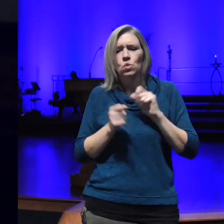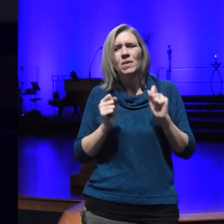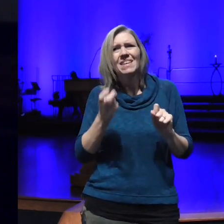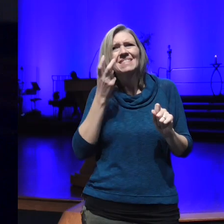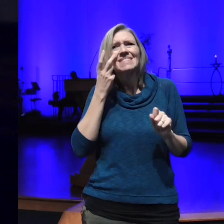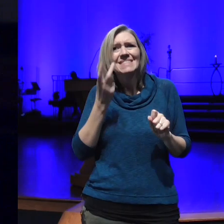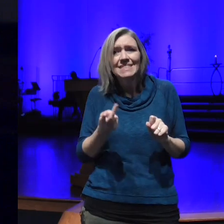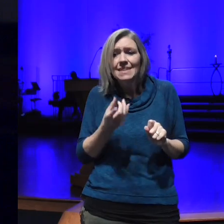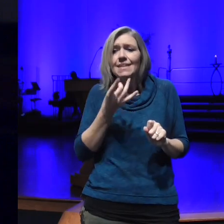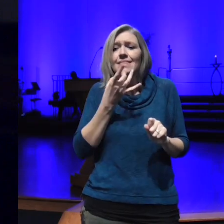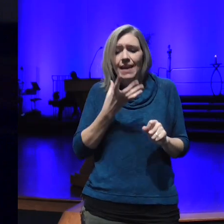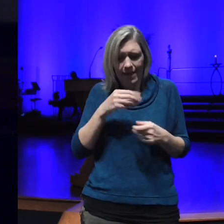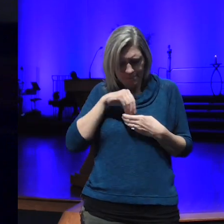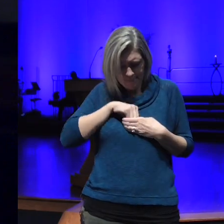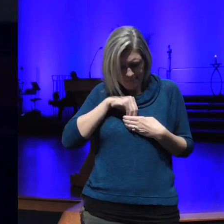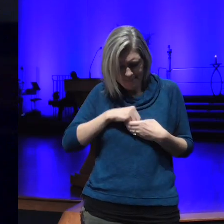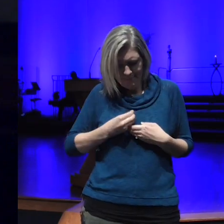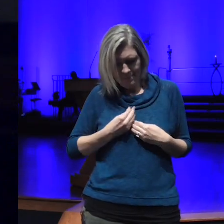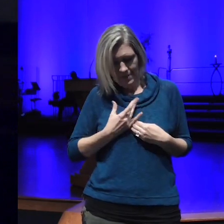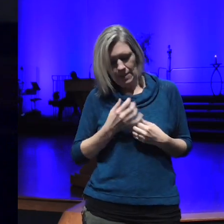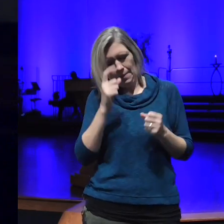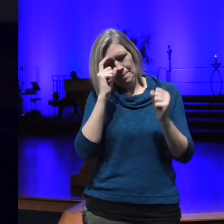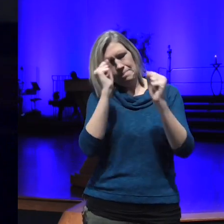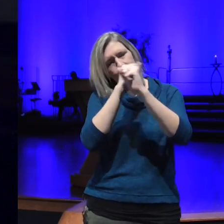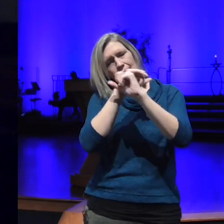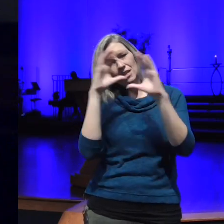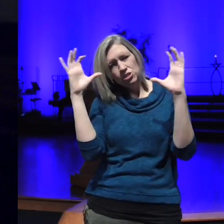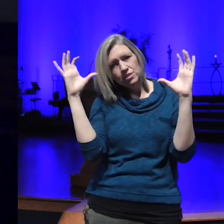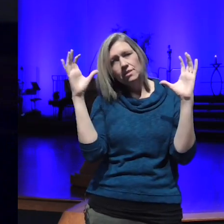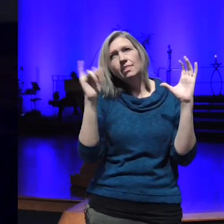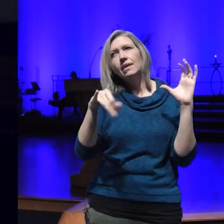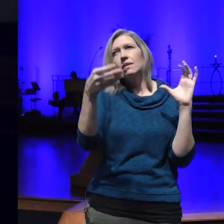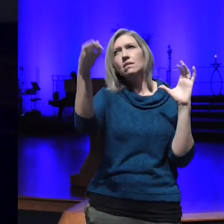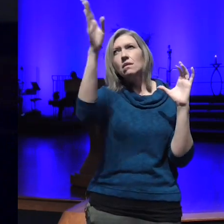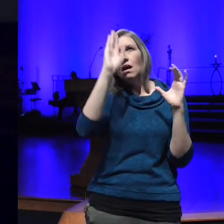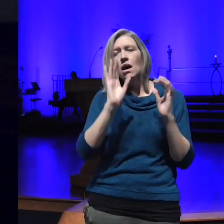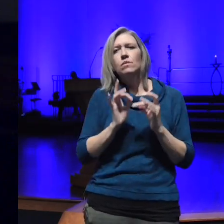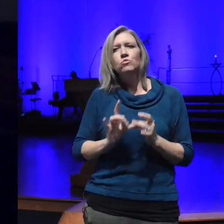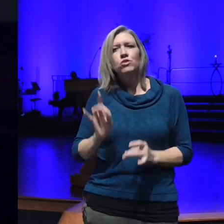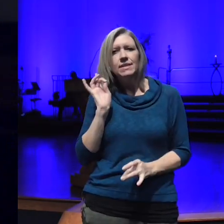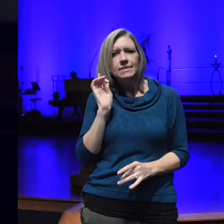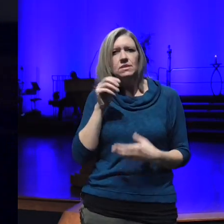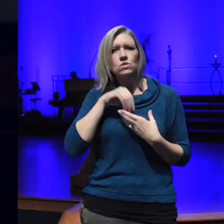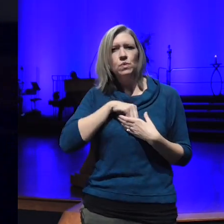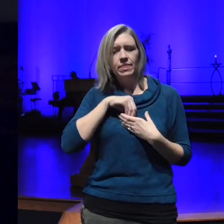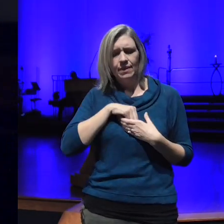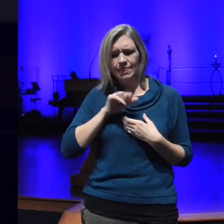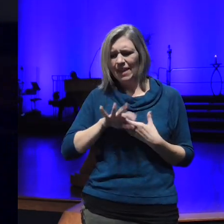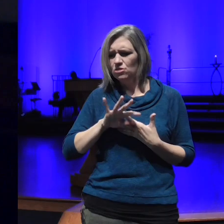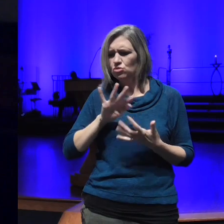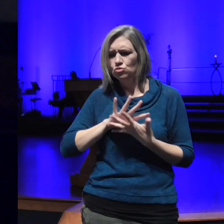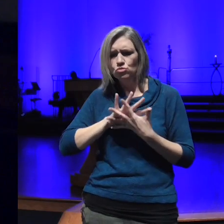within us we even imagine that God presence within us that transformative energy that is